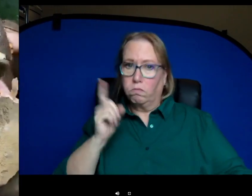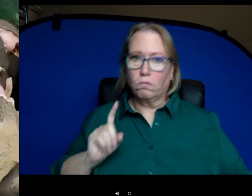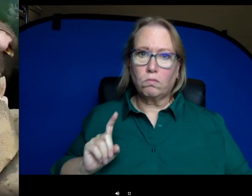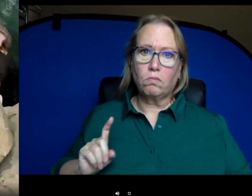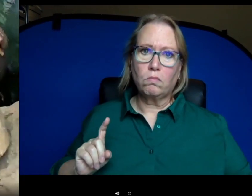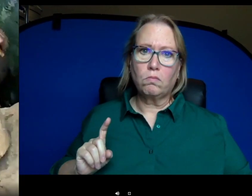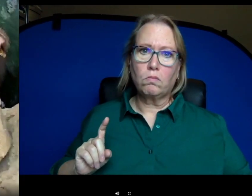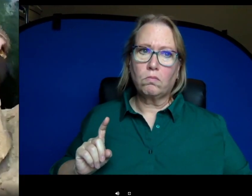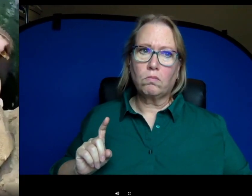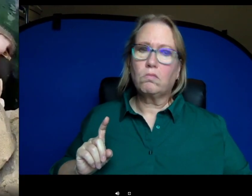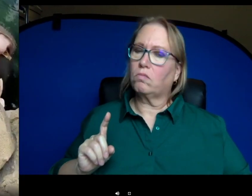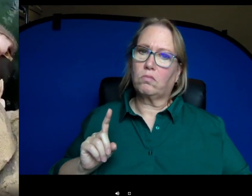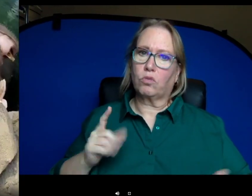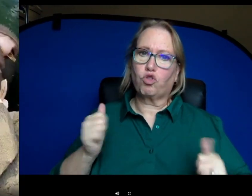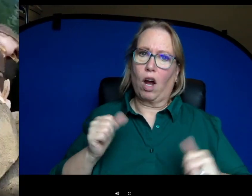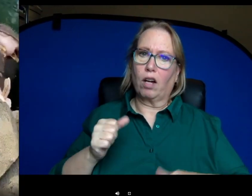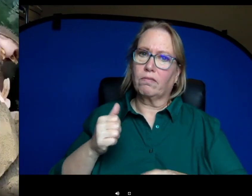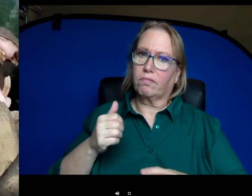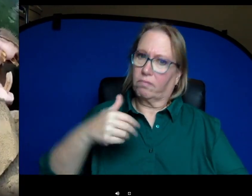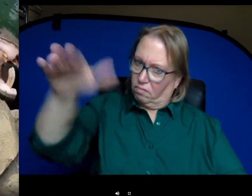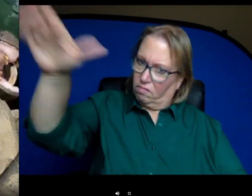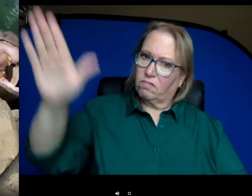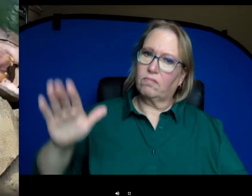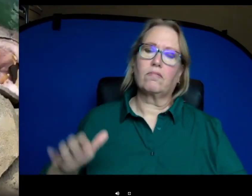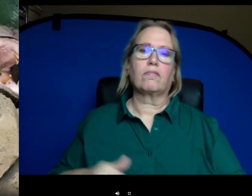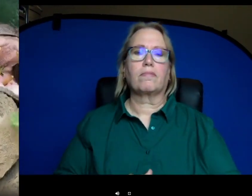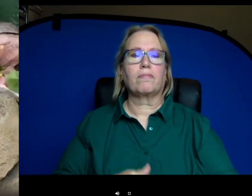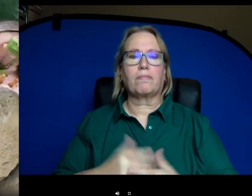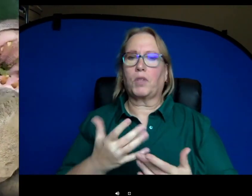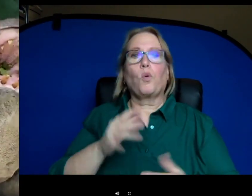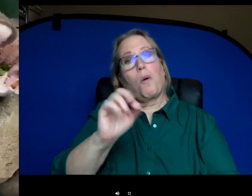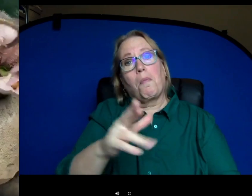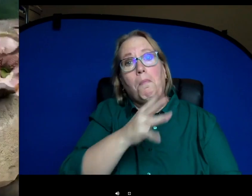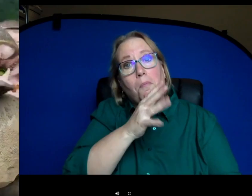likely to kind of try and get you to go away and they have these giant tusks.